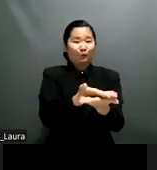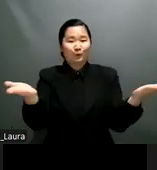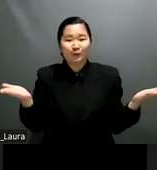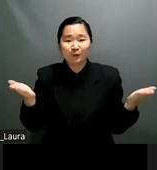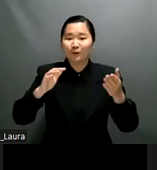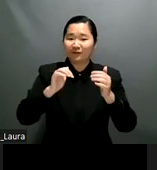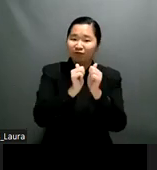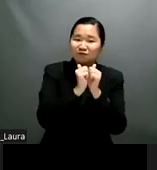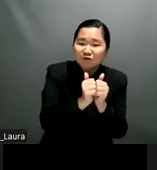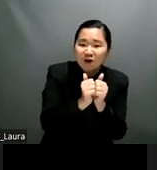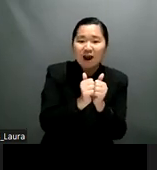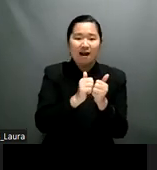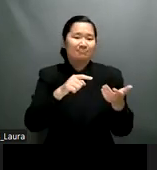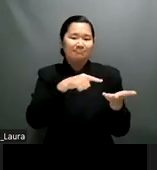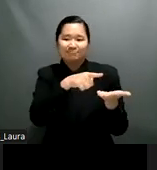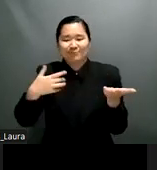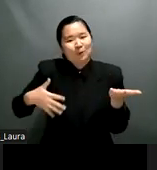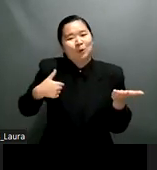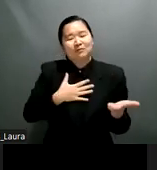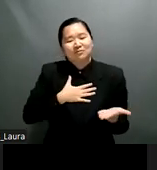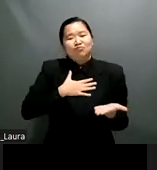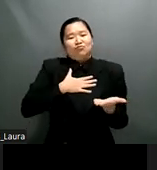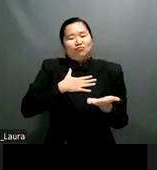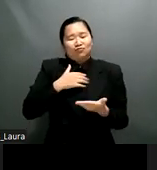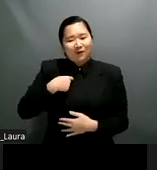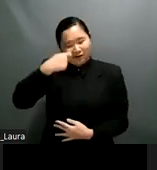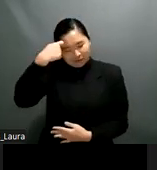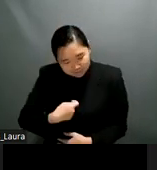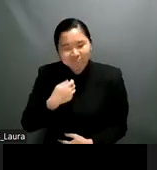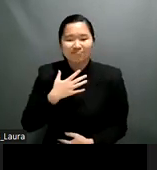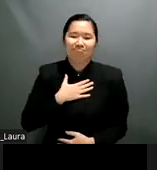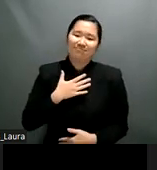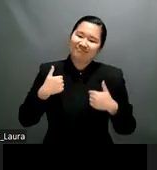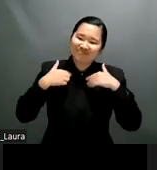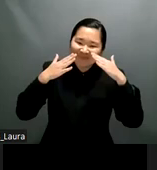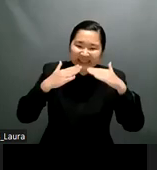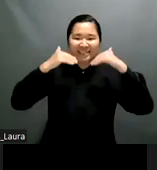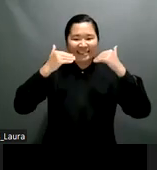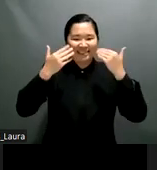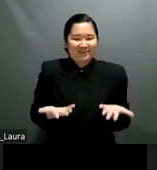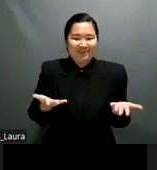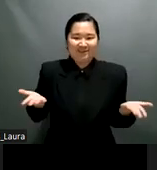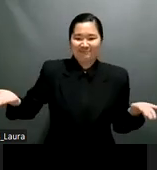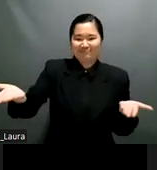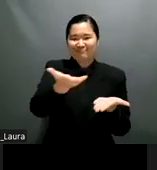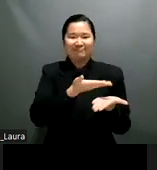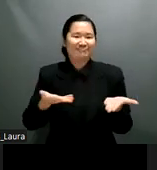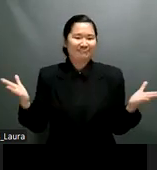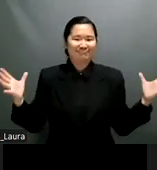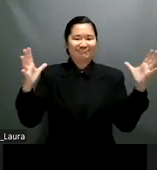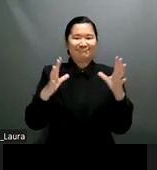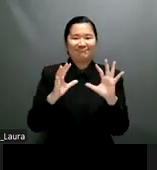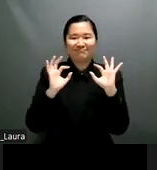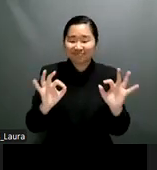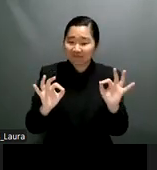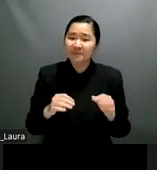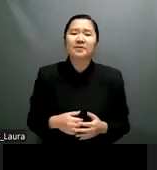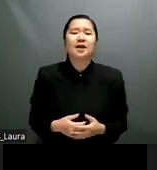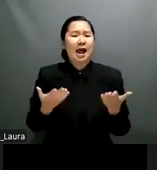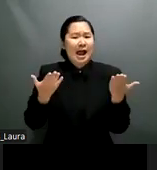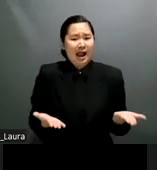we have some very important issues to discuss during today's civil society forum prior